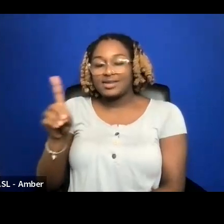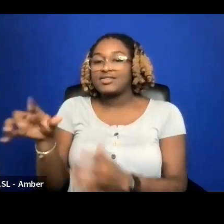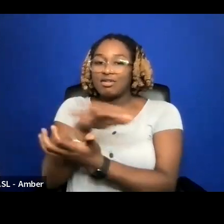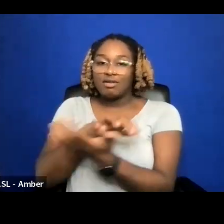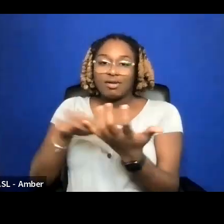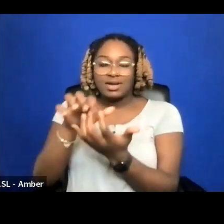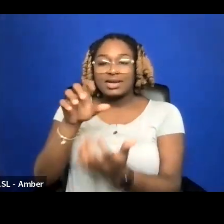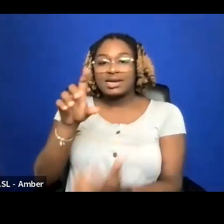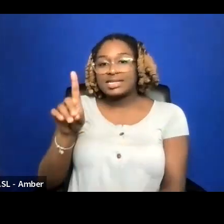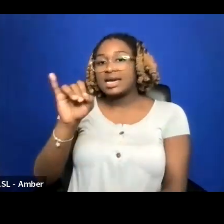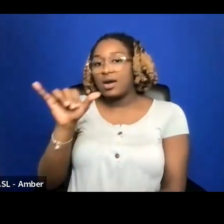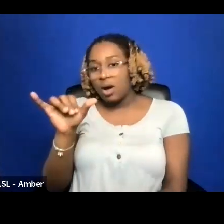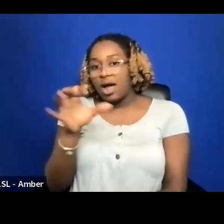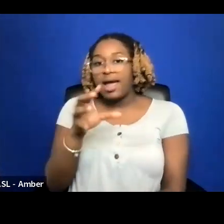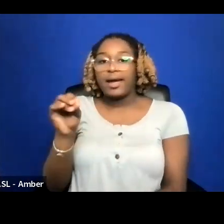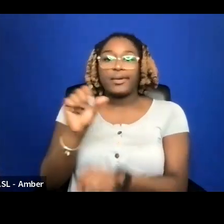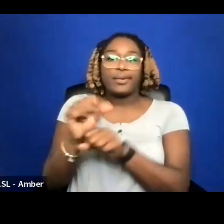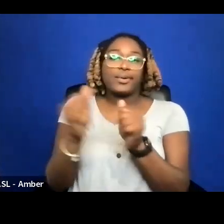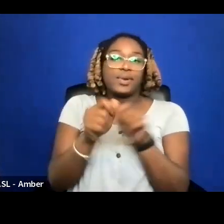THIS IS THE MOST COMMON PRACTICE.